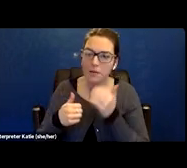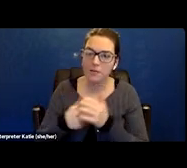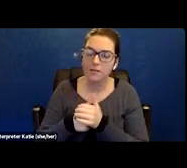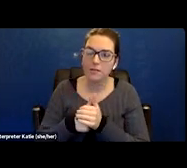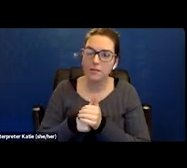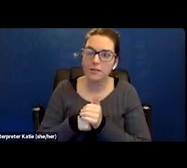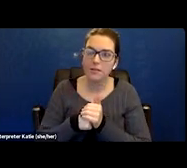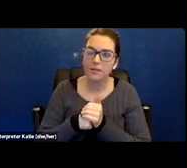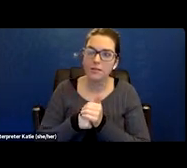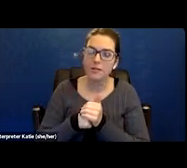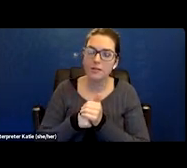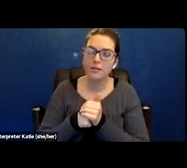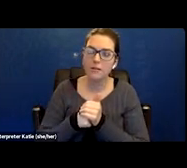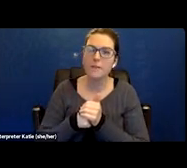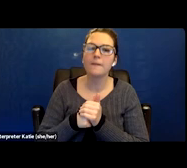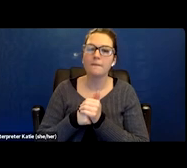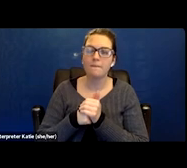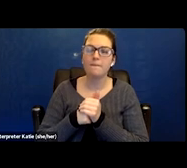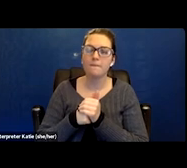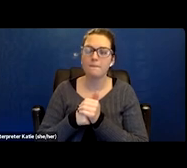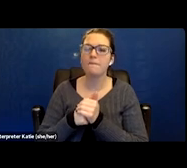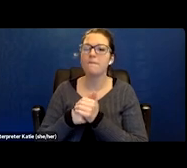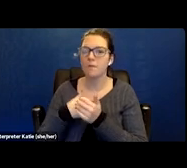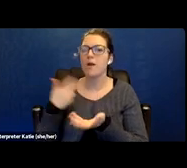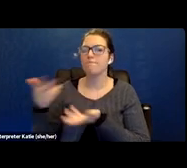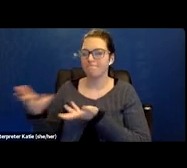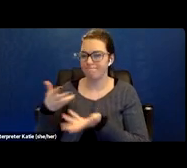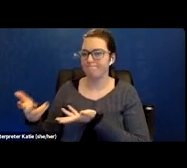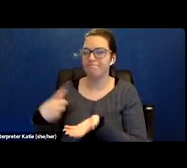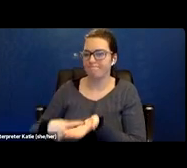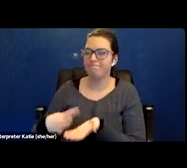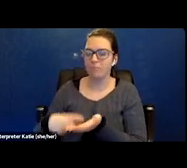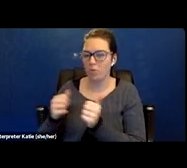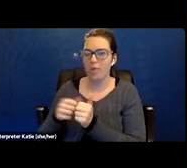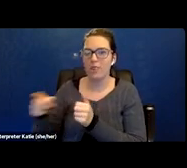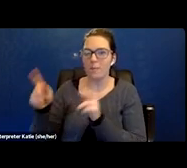after talking with adjudicator and discussing his medical records and his information,